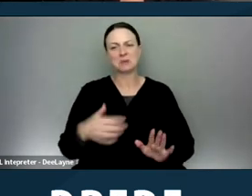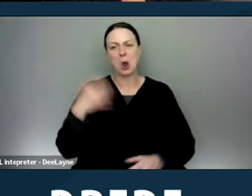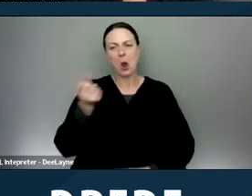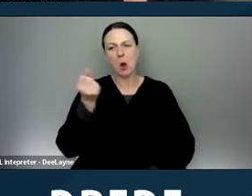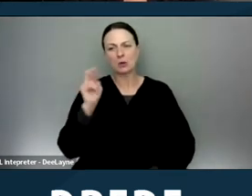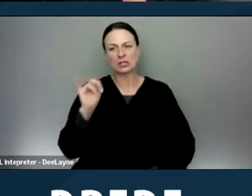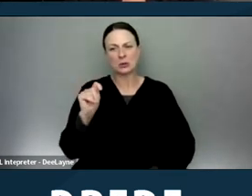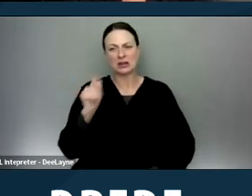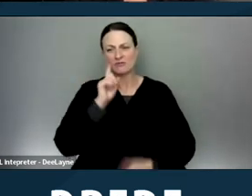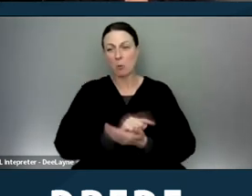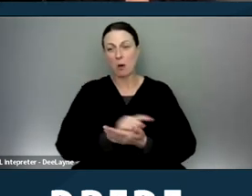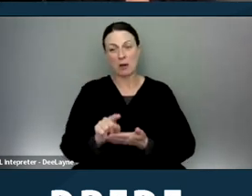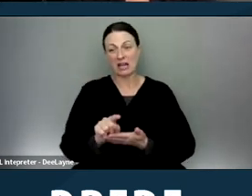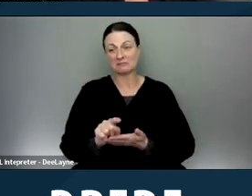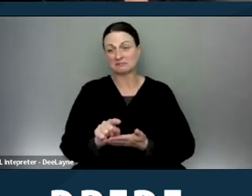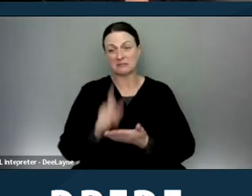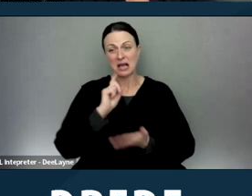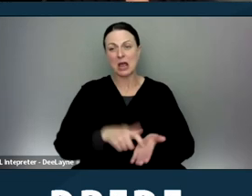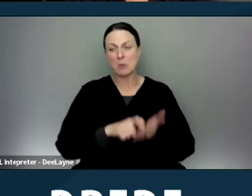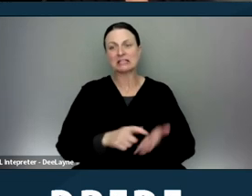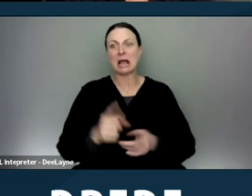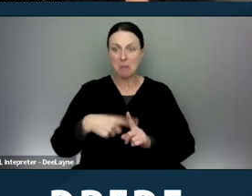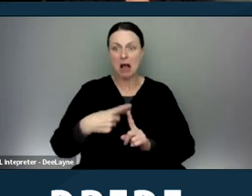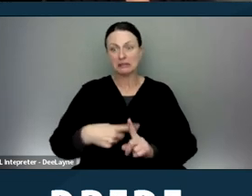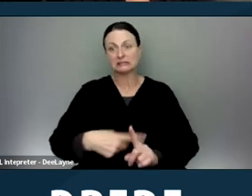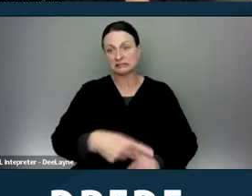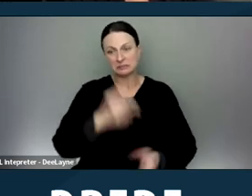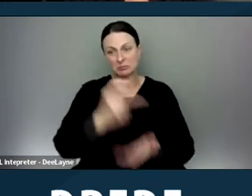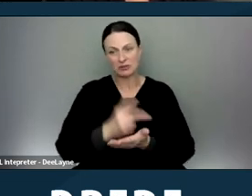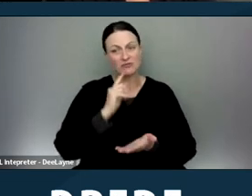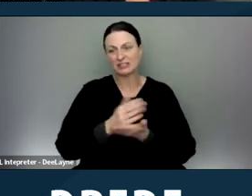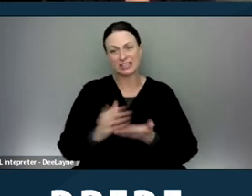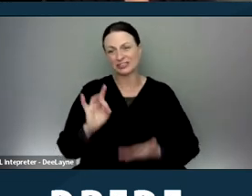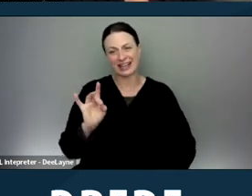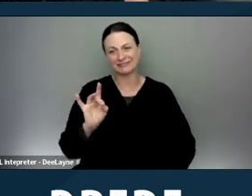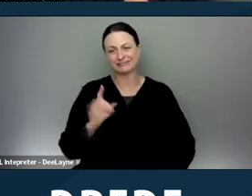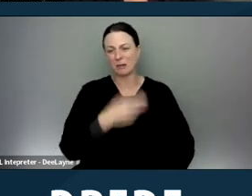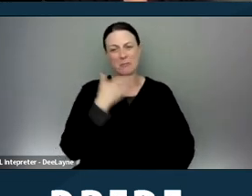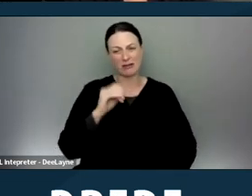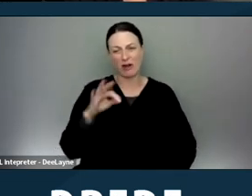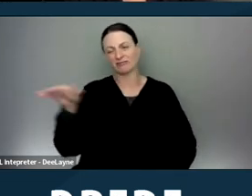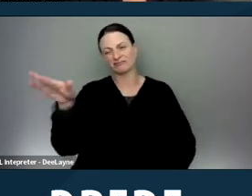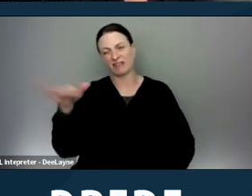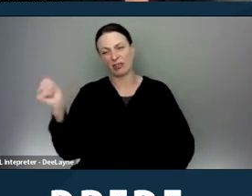for a week and it will take multiple months to get approved for Section Eight. So you're better off going somewhere else.